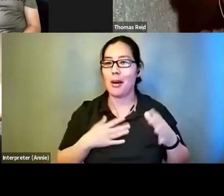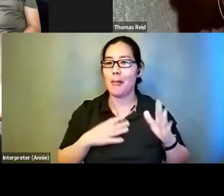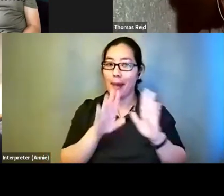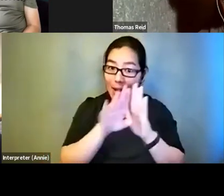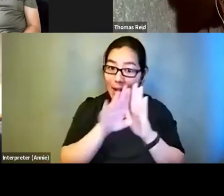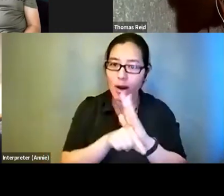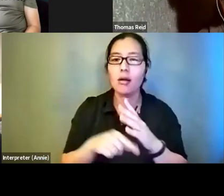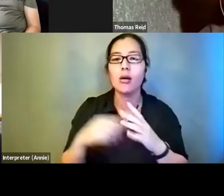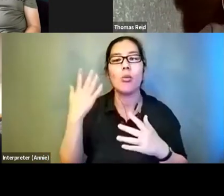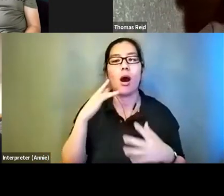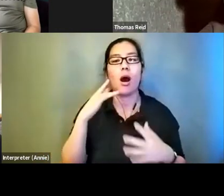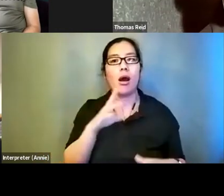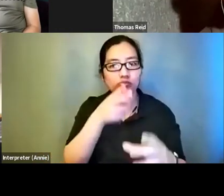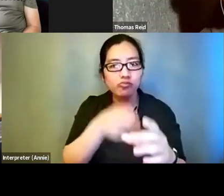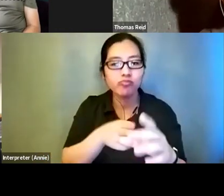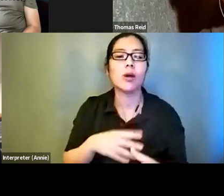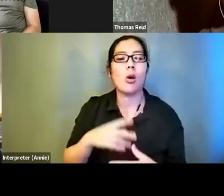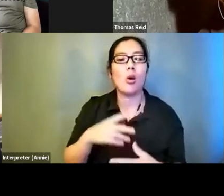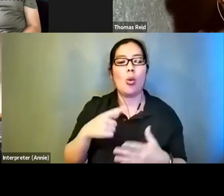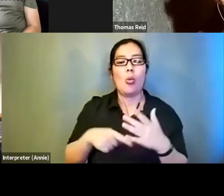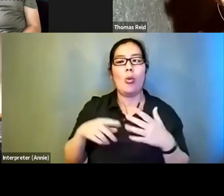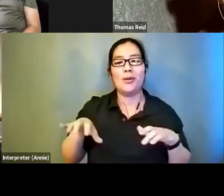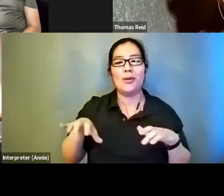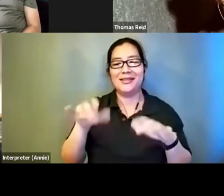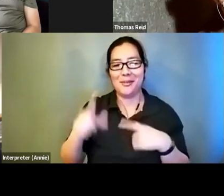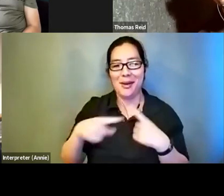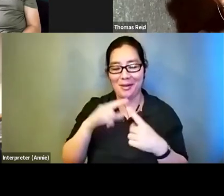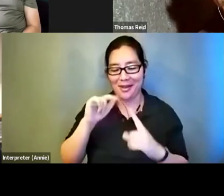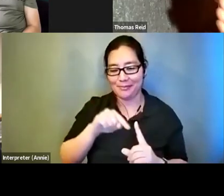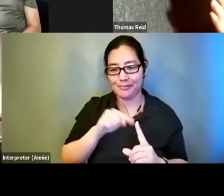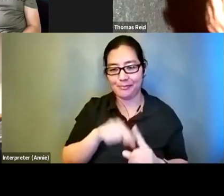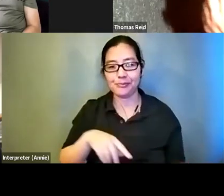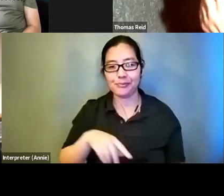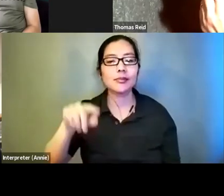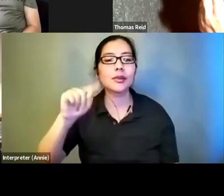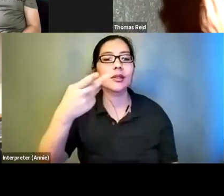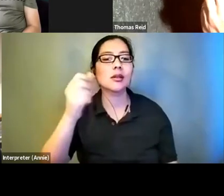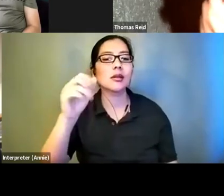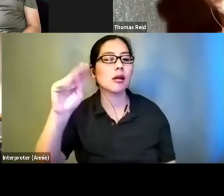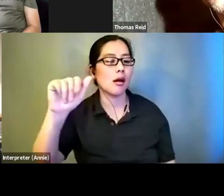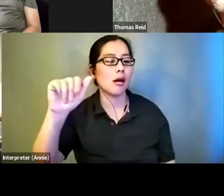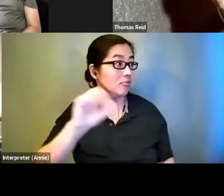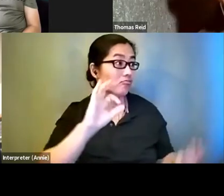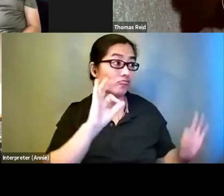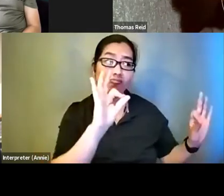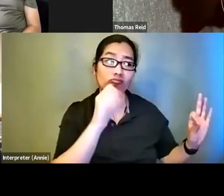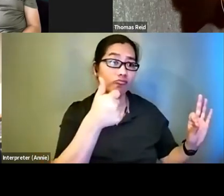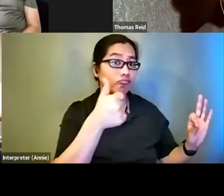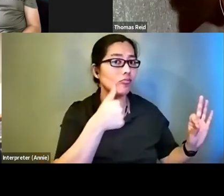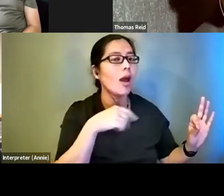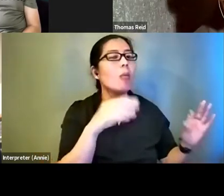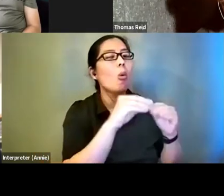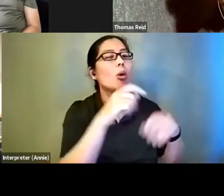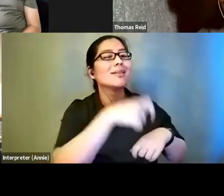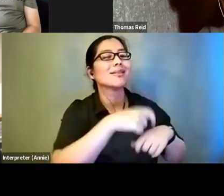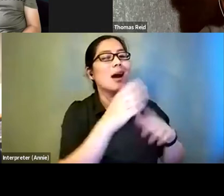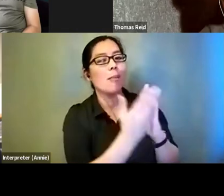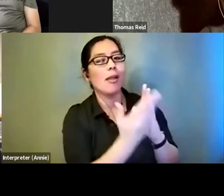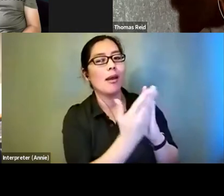about this and what we did about it. >>>: Thank you sir. You are going to have some more time when we get to best practicing to bring some more of